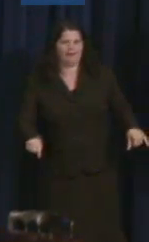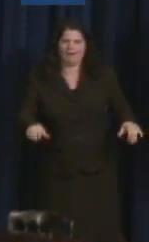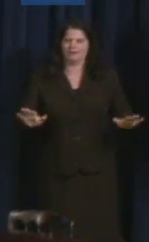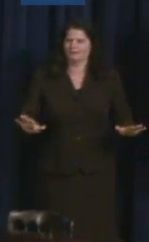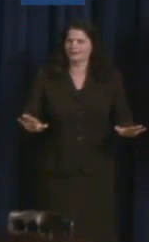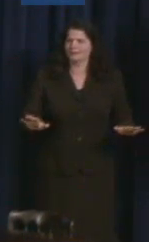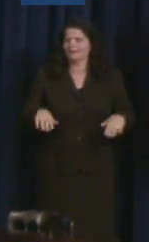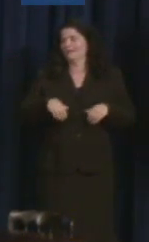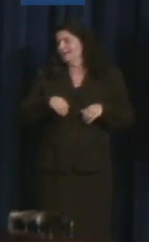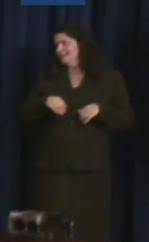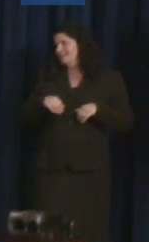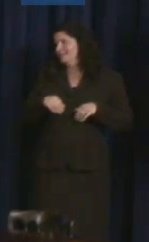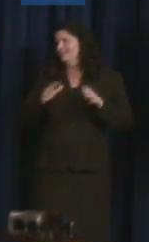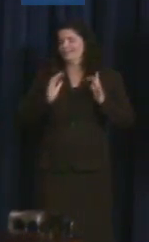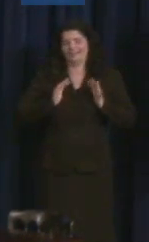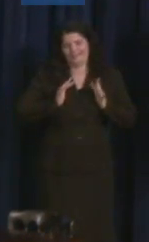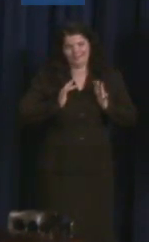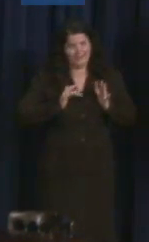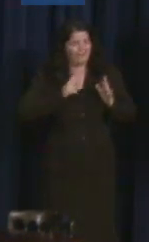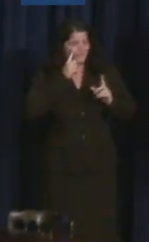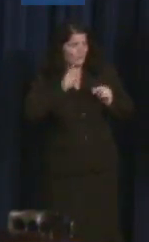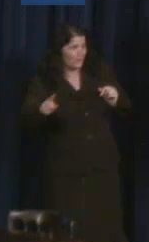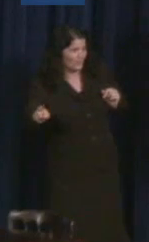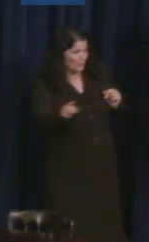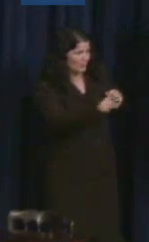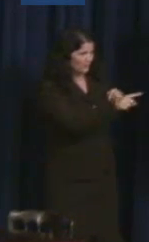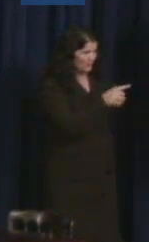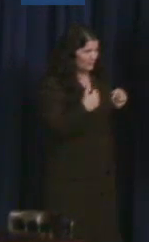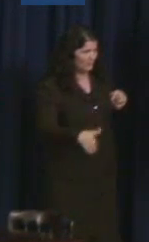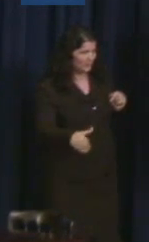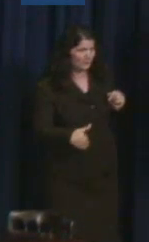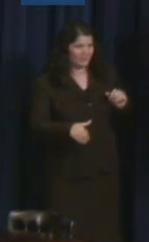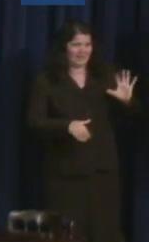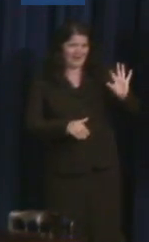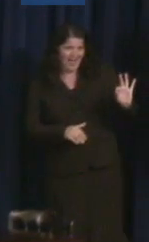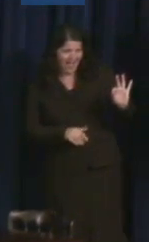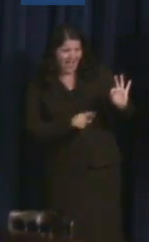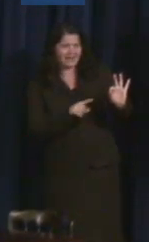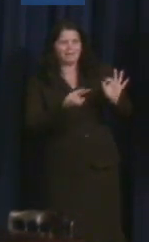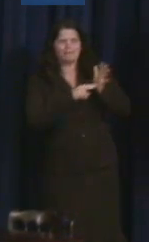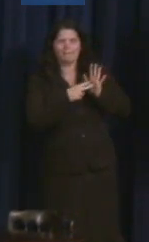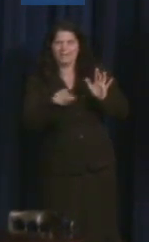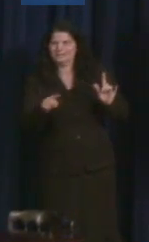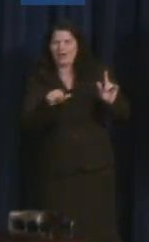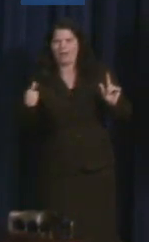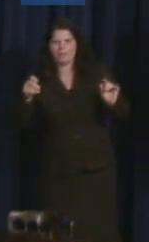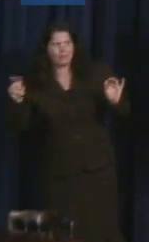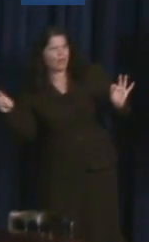so our hope is that for the nine of you, they're going to be 9,000, and then 900,000, and 9 million who